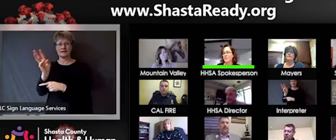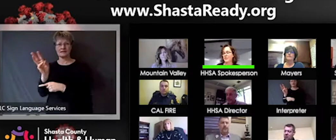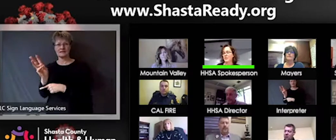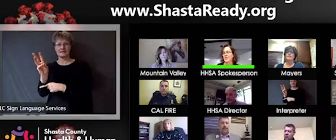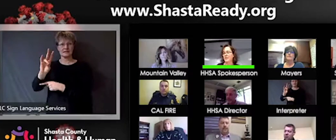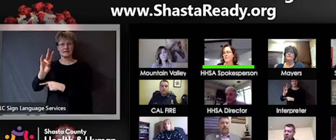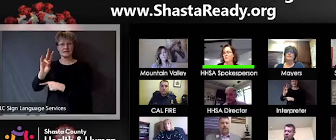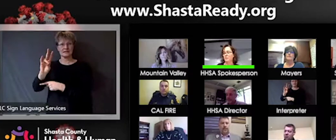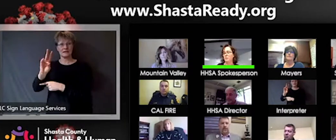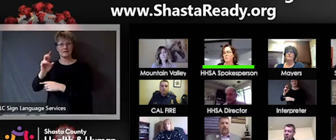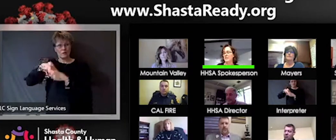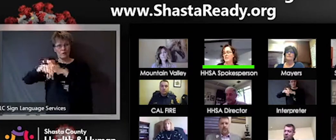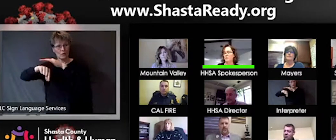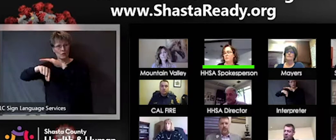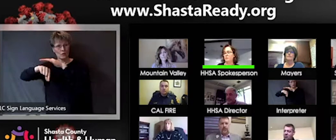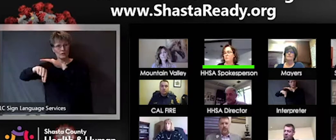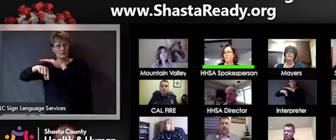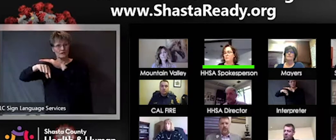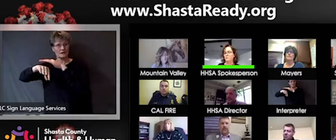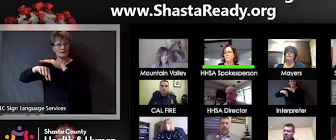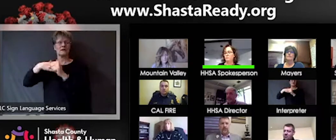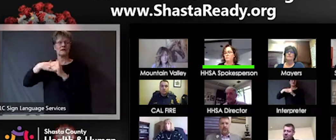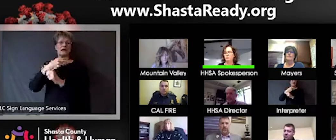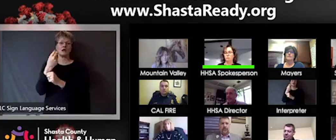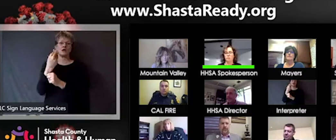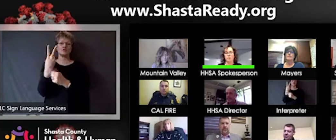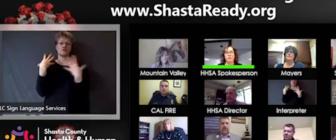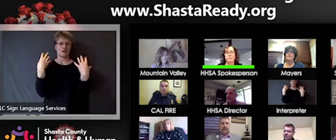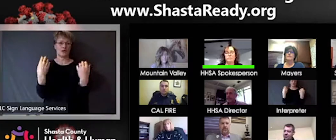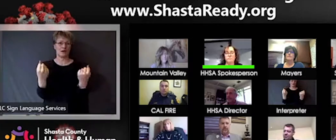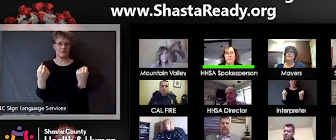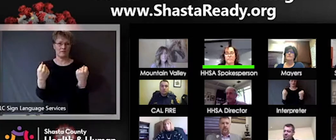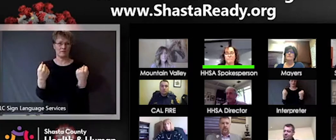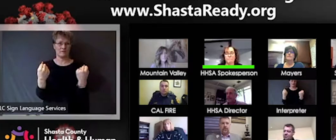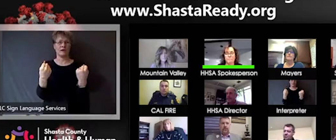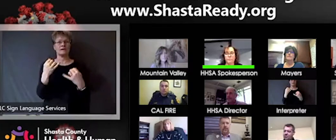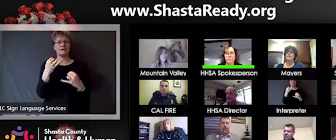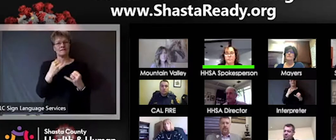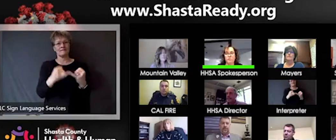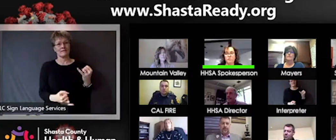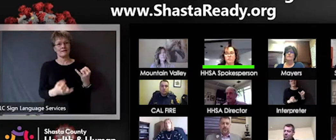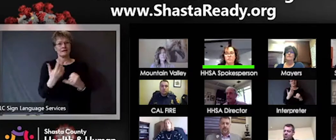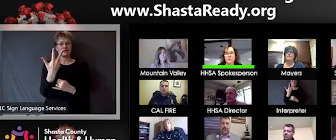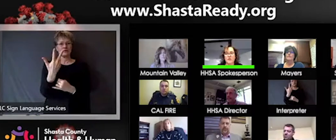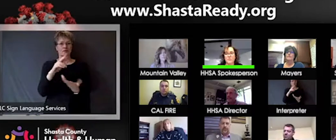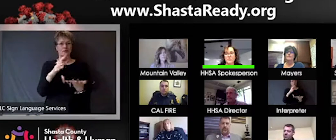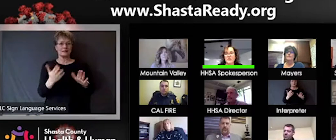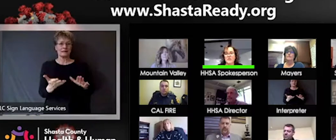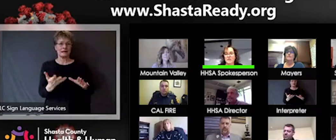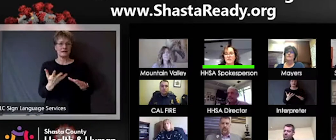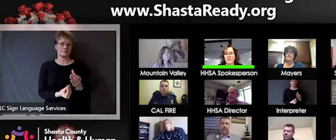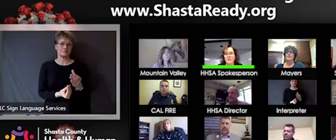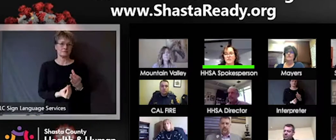recovered and we have three deaths, unfortunately, as of today. Thank you,